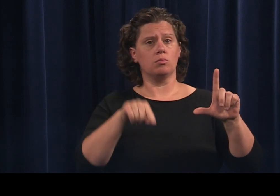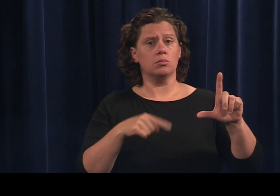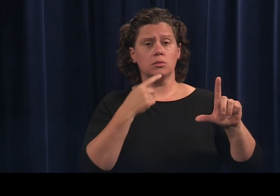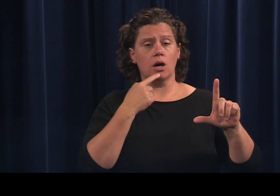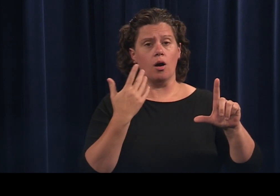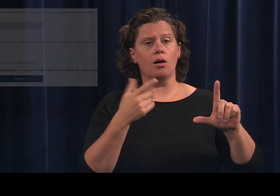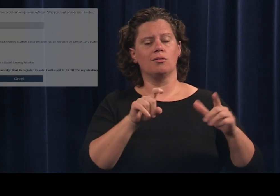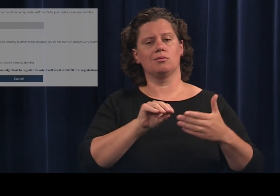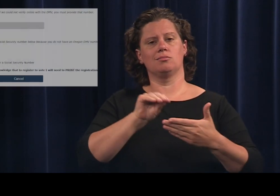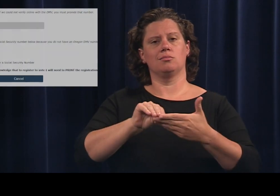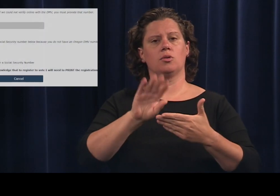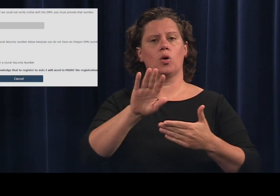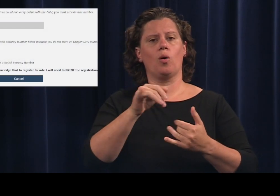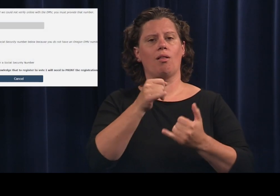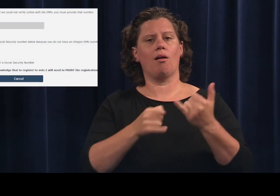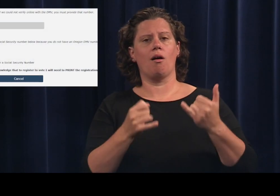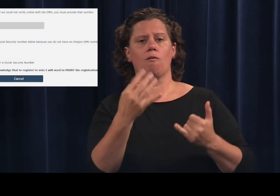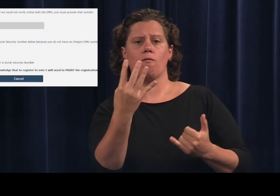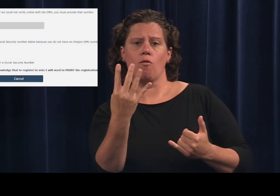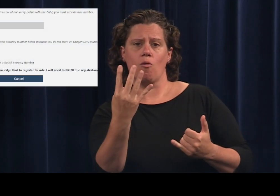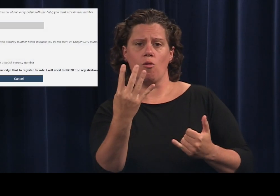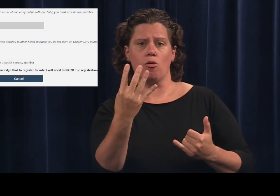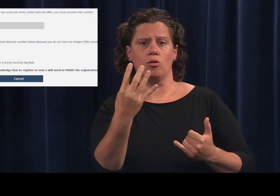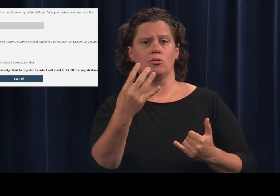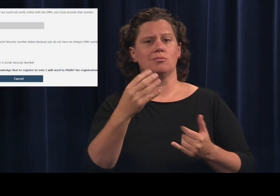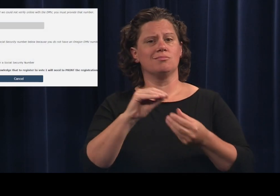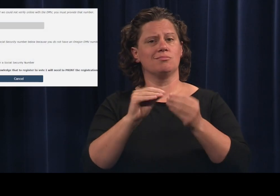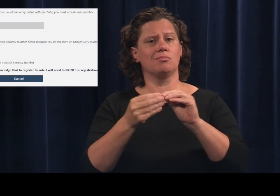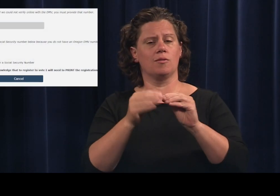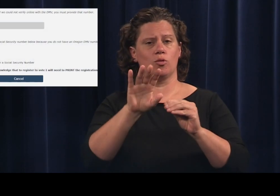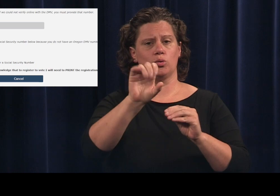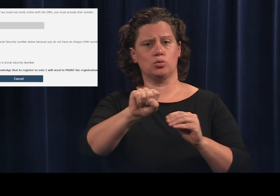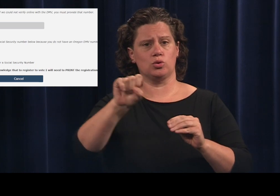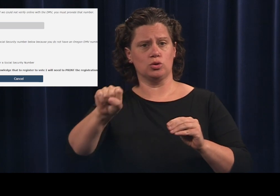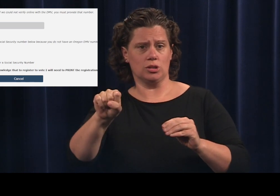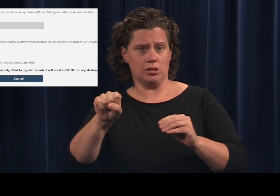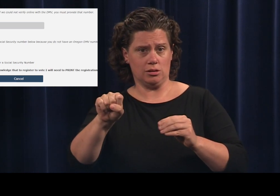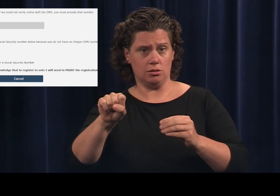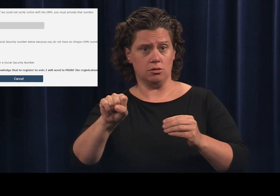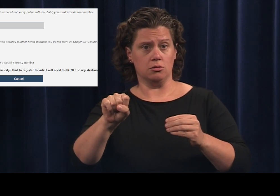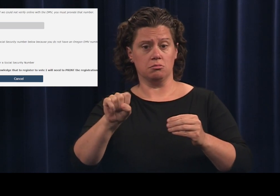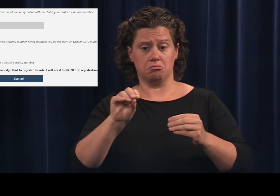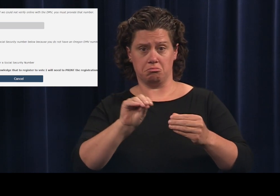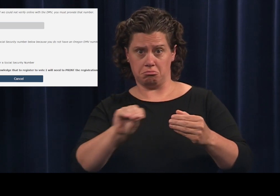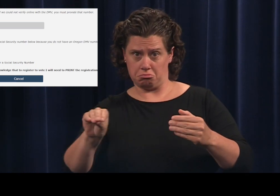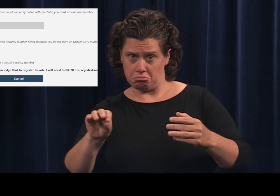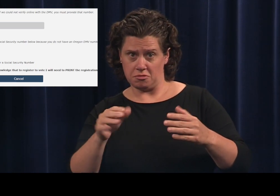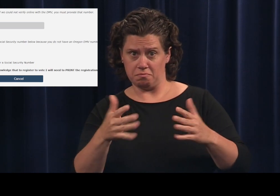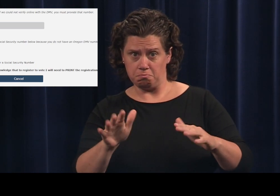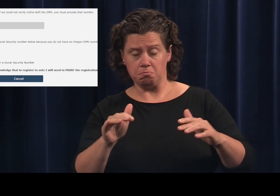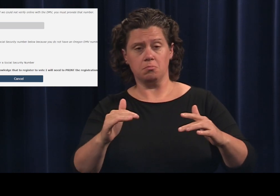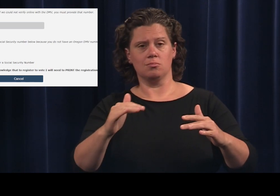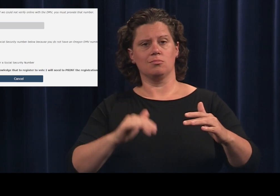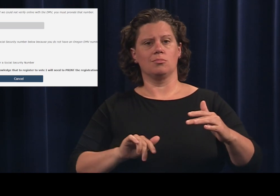the last four digits of your social security number. Then click continue.